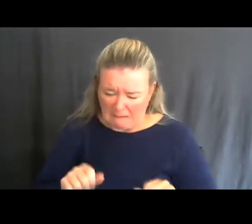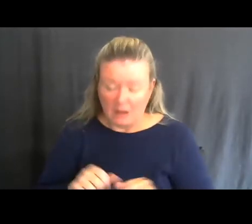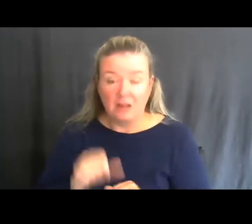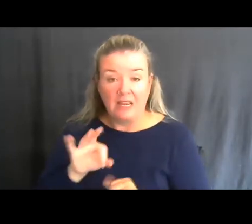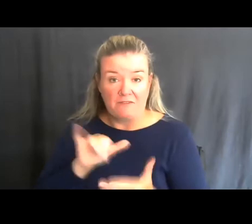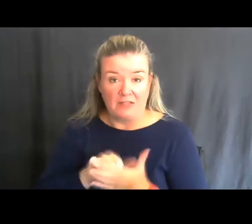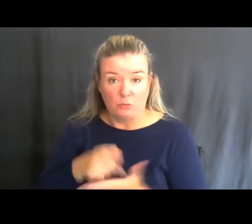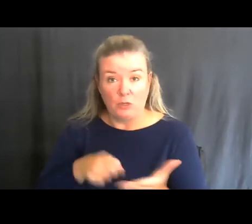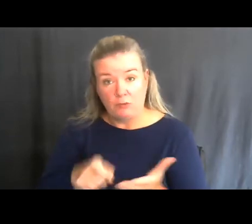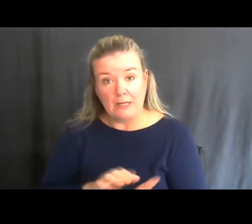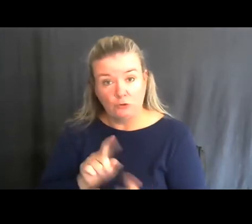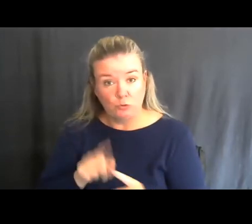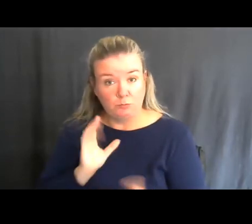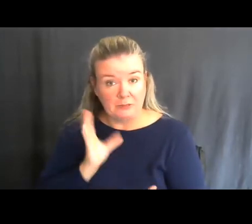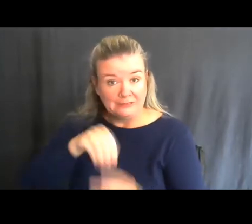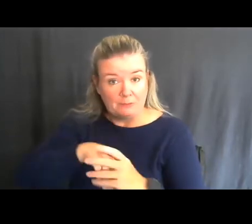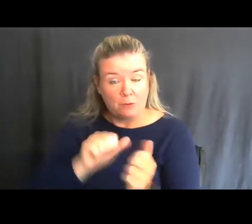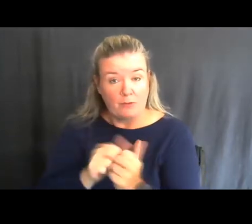you need to participate in hunting.